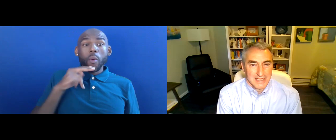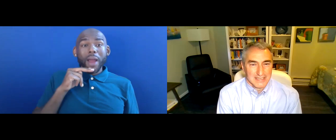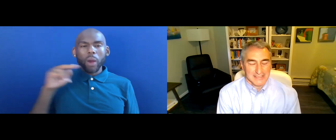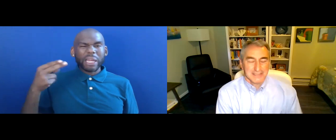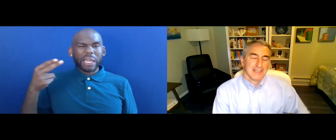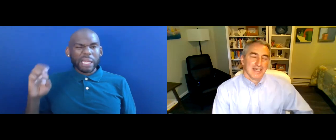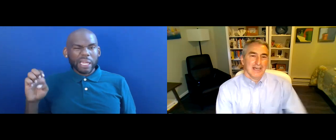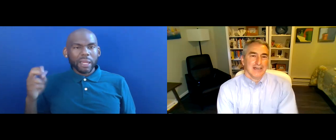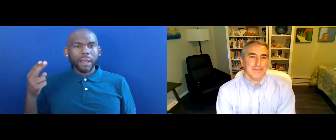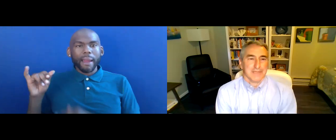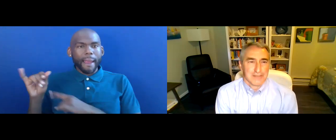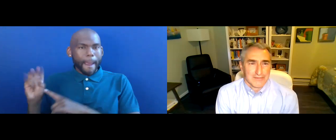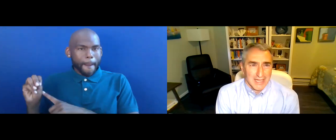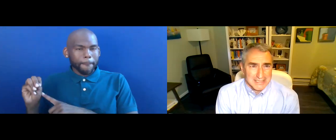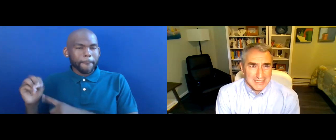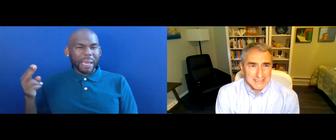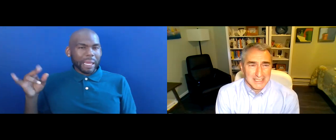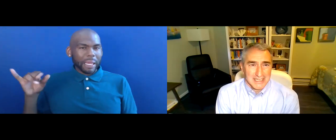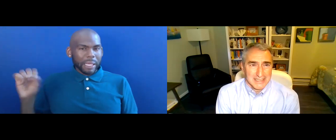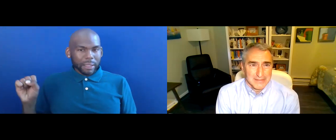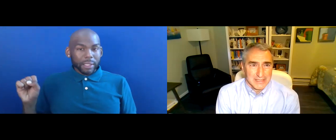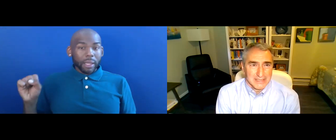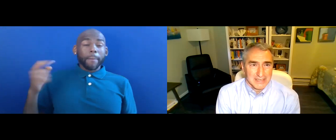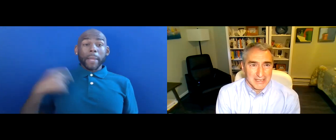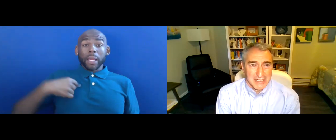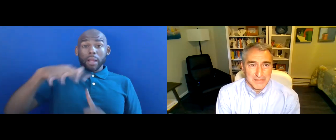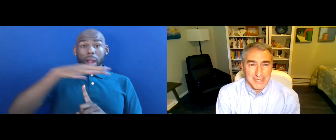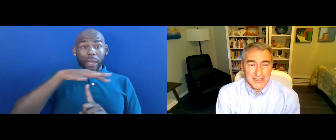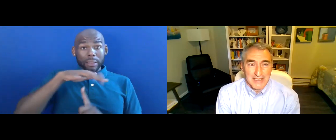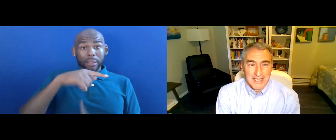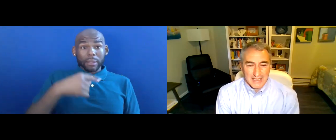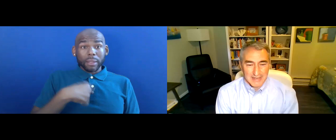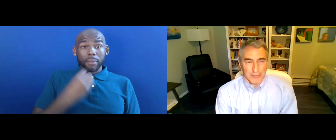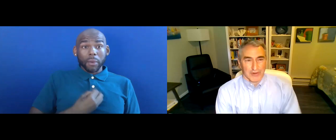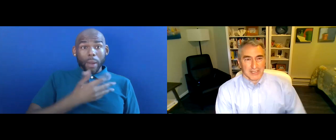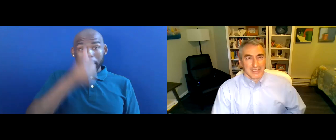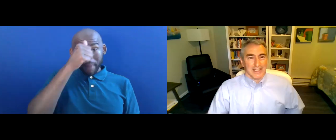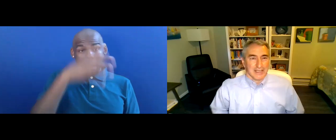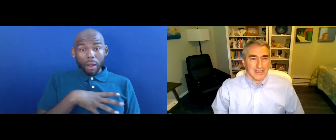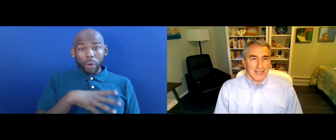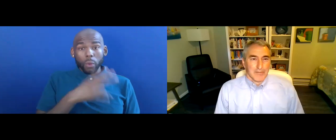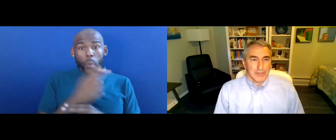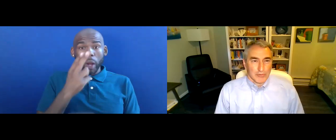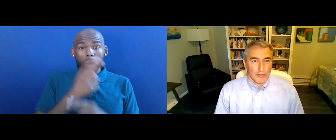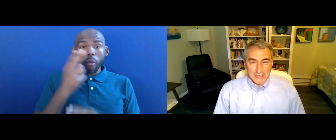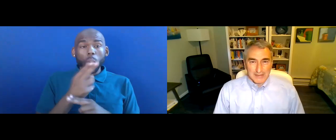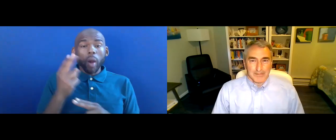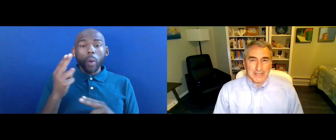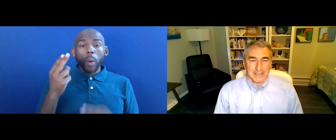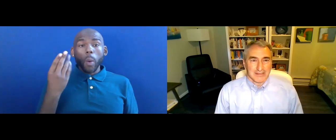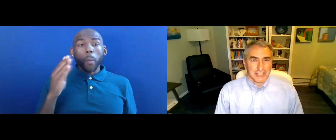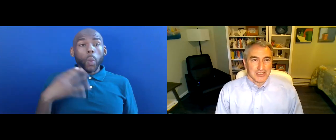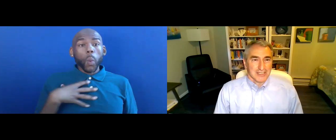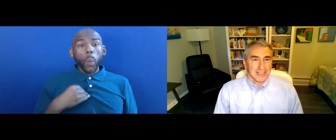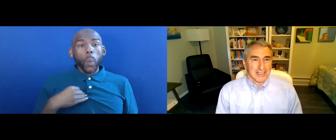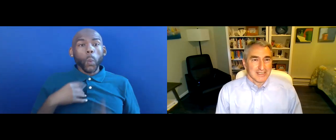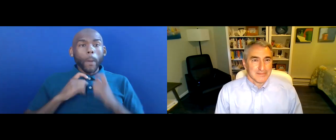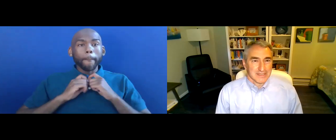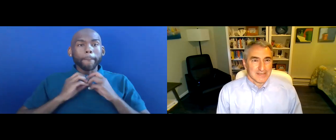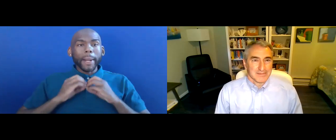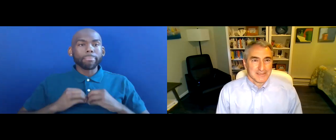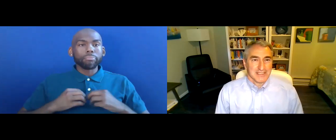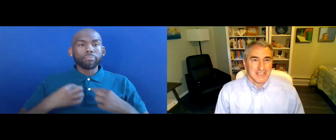I'M WEARING A BLUE AND WHITE BUTTON DOWN SHIRT AND SITTING